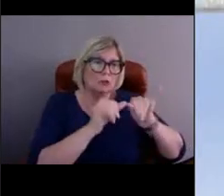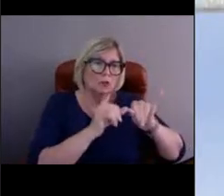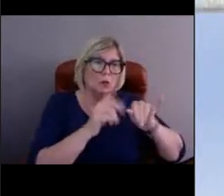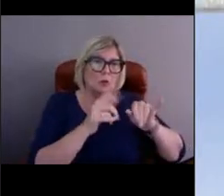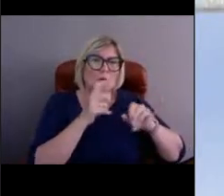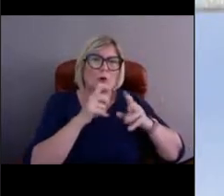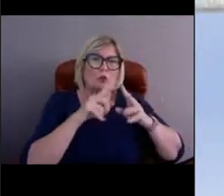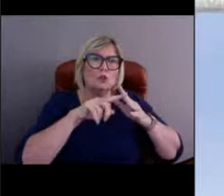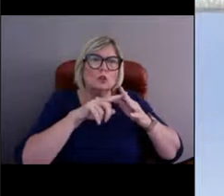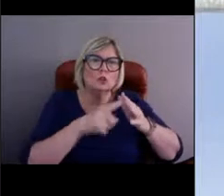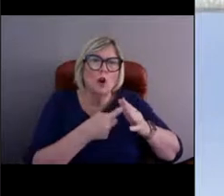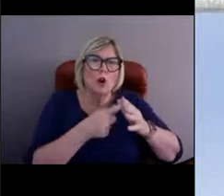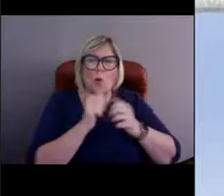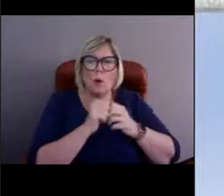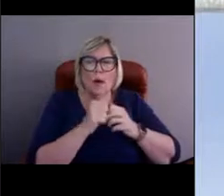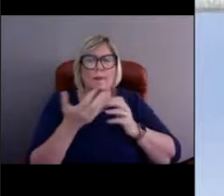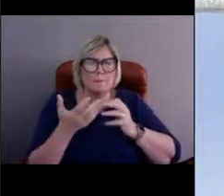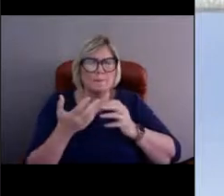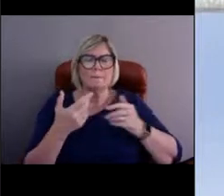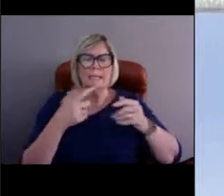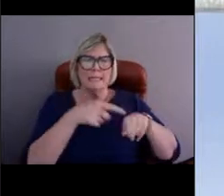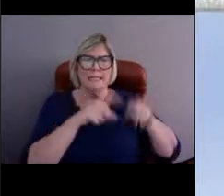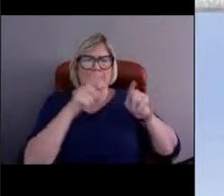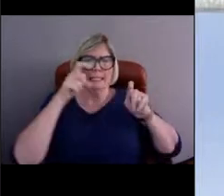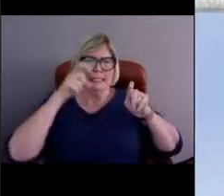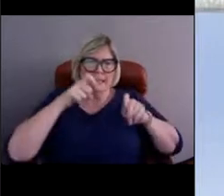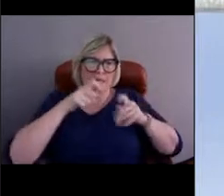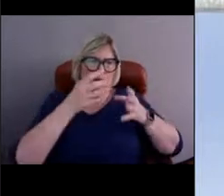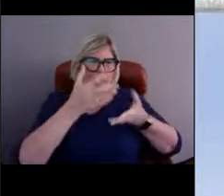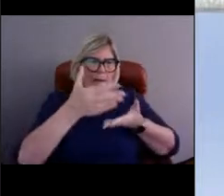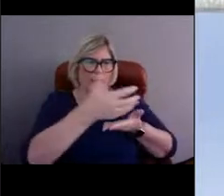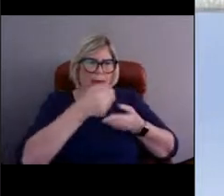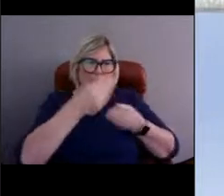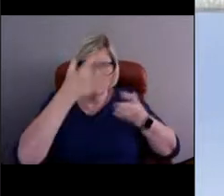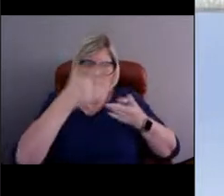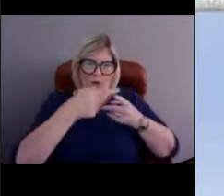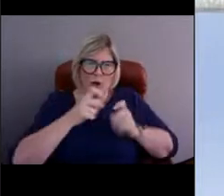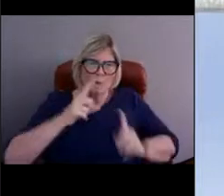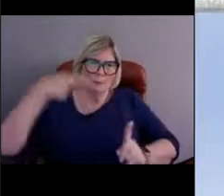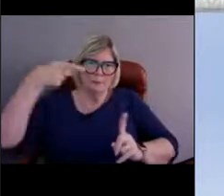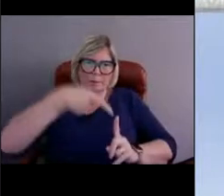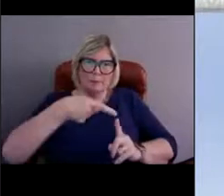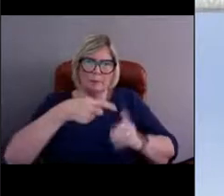We need to collect information from a particular location and that's why we're going to put a buoy there.